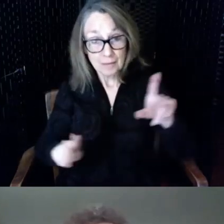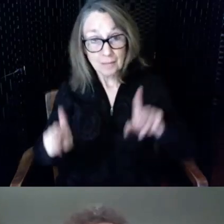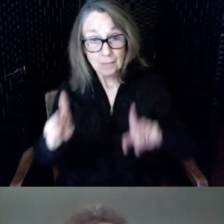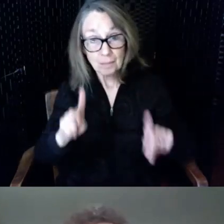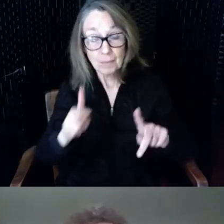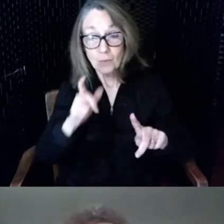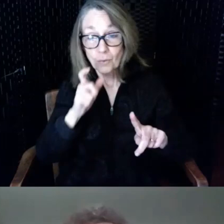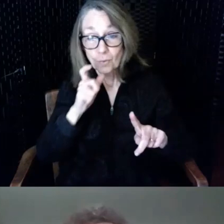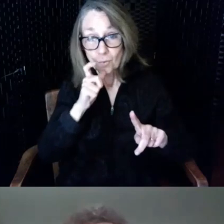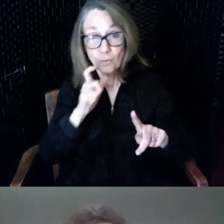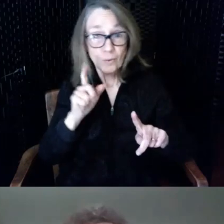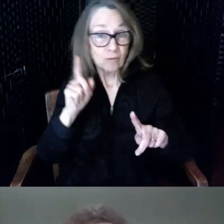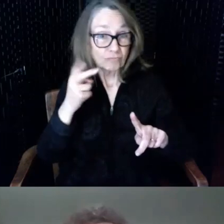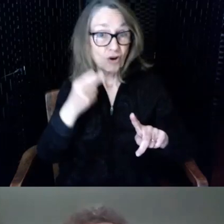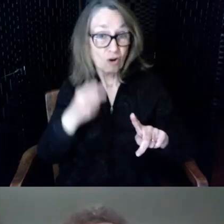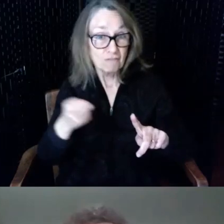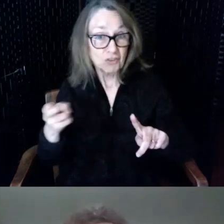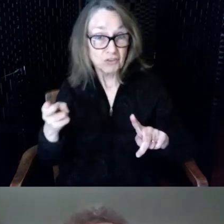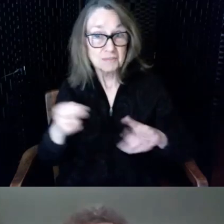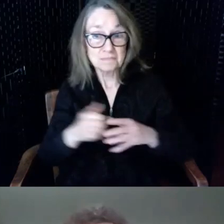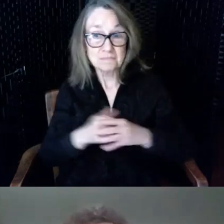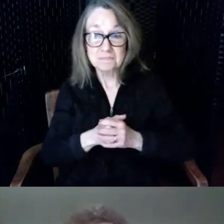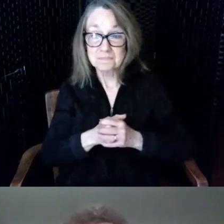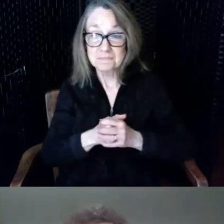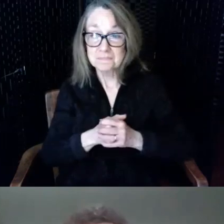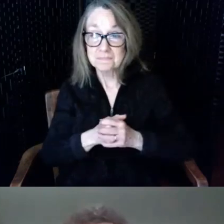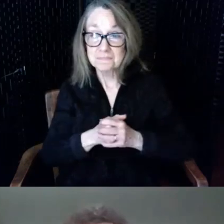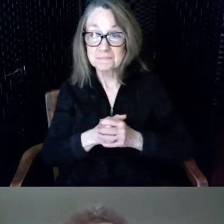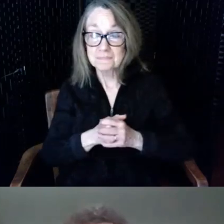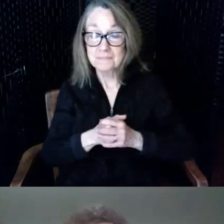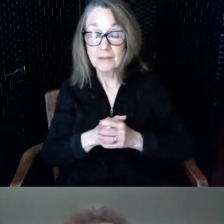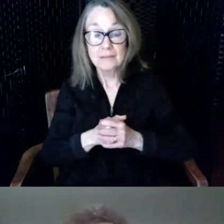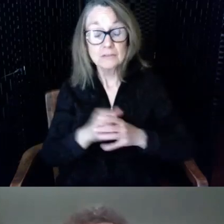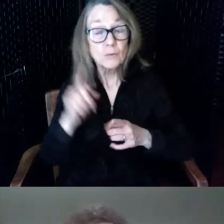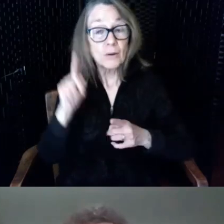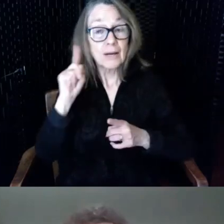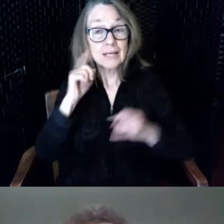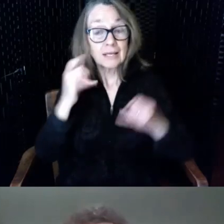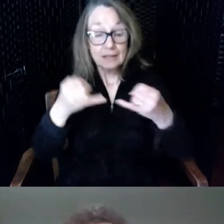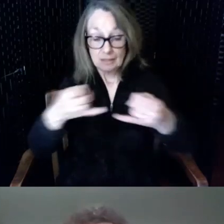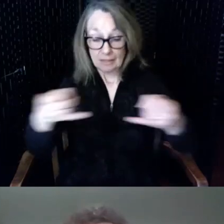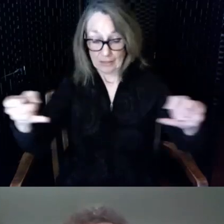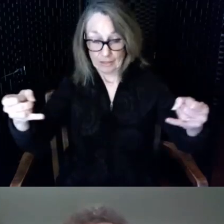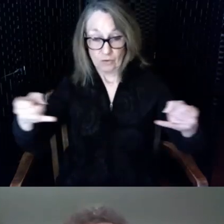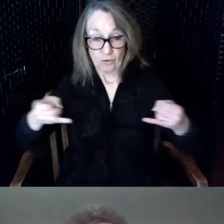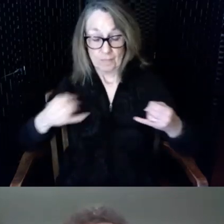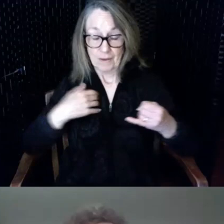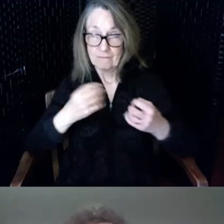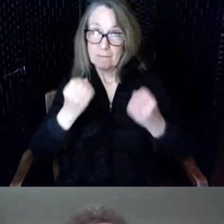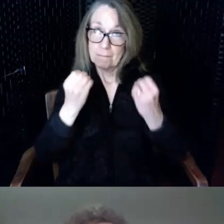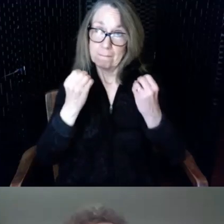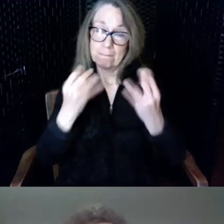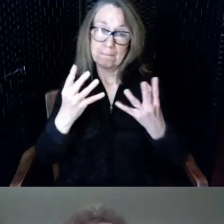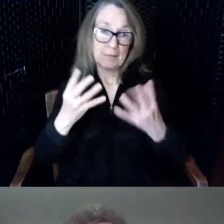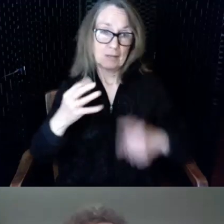from hearing loss so a hearing loop has so many advantages as David mentioned